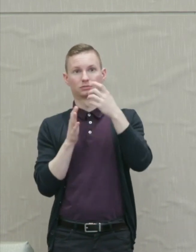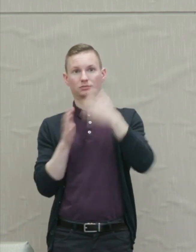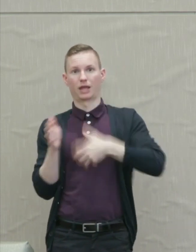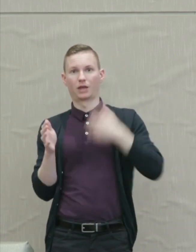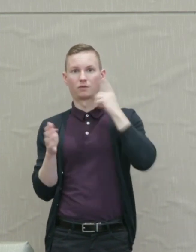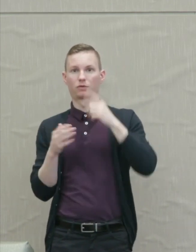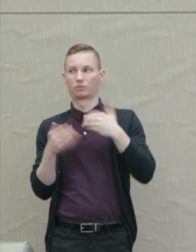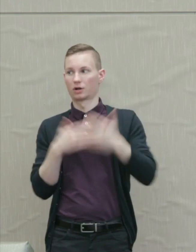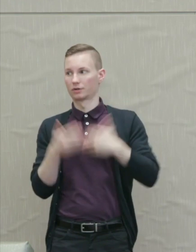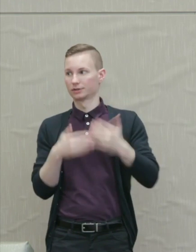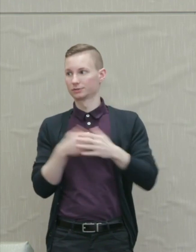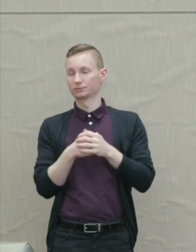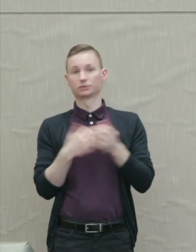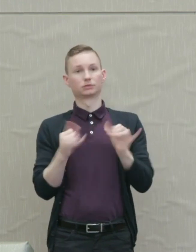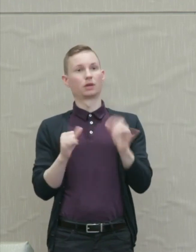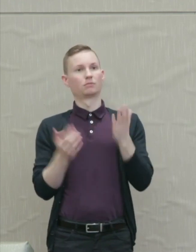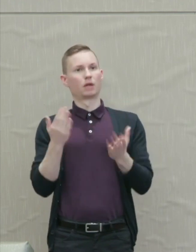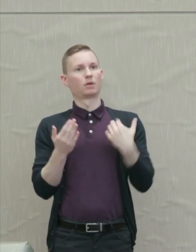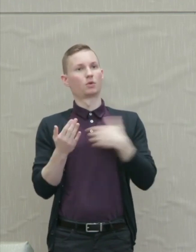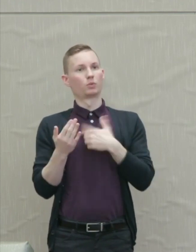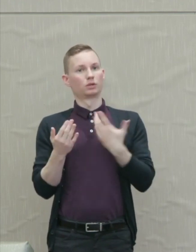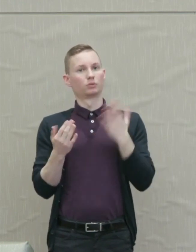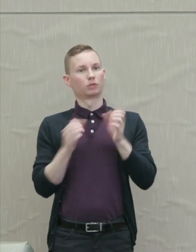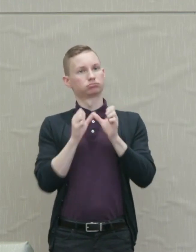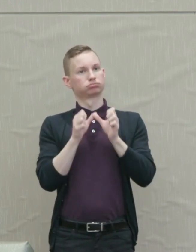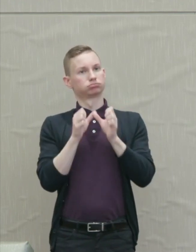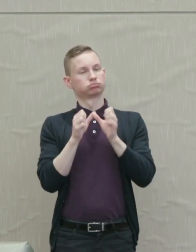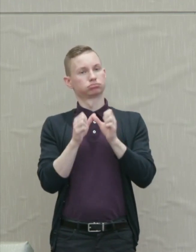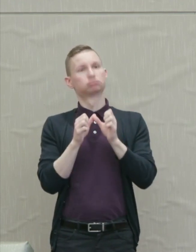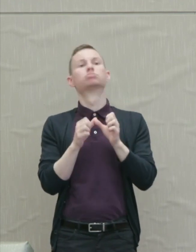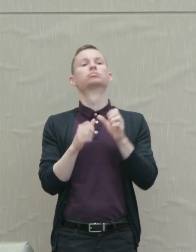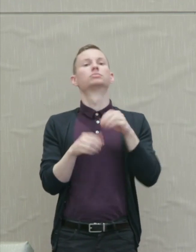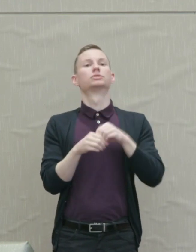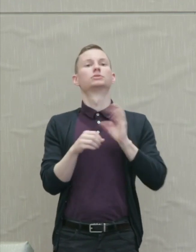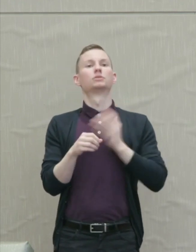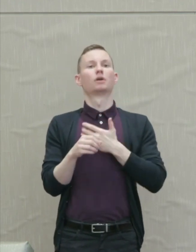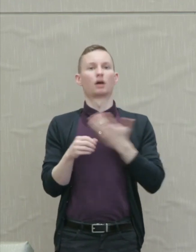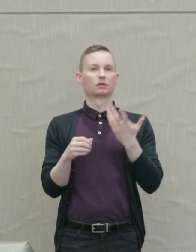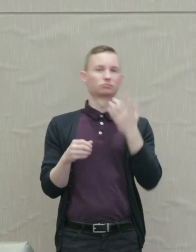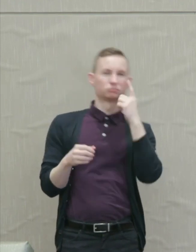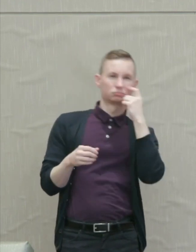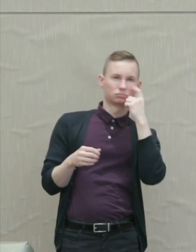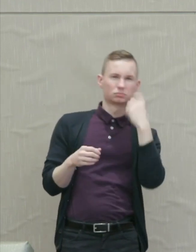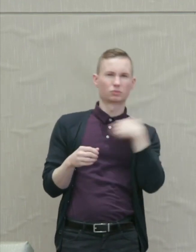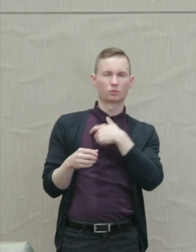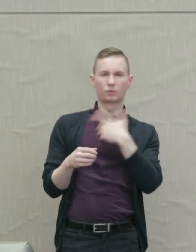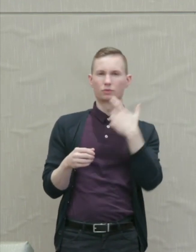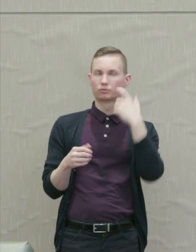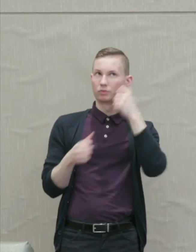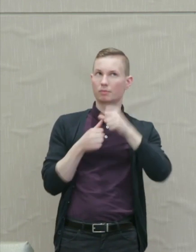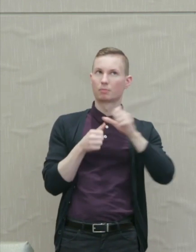Still, we may persist briefly in our Aeschylean skepticism remembering that recent years have